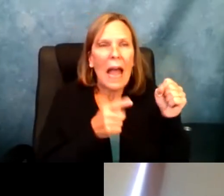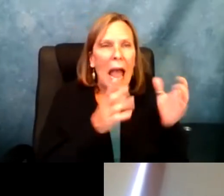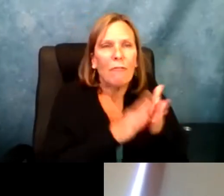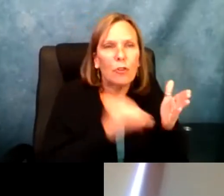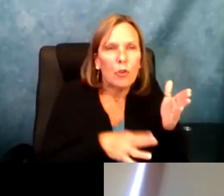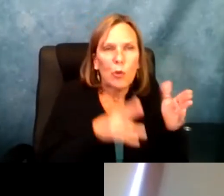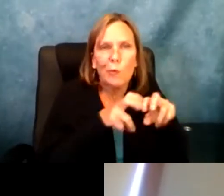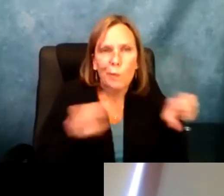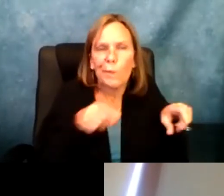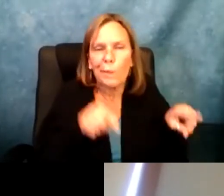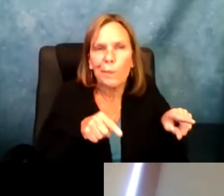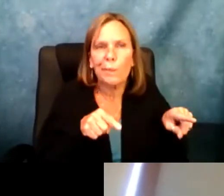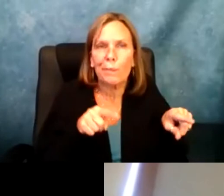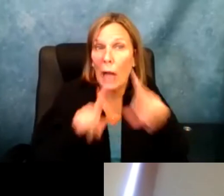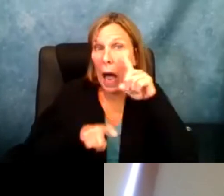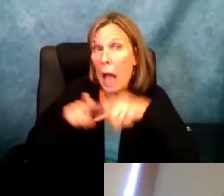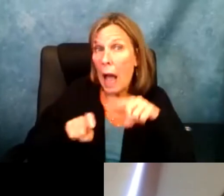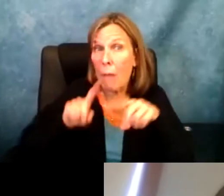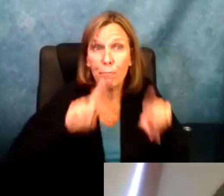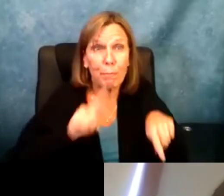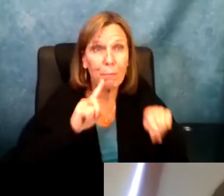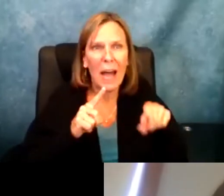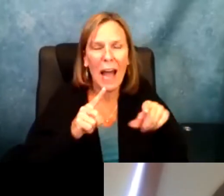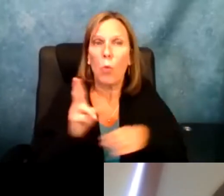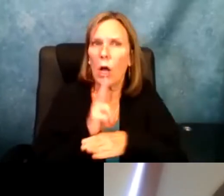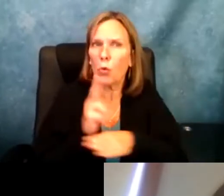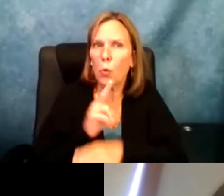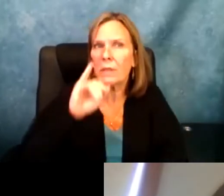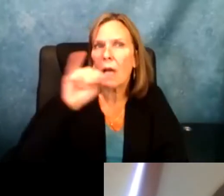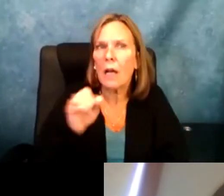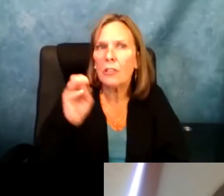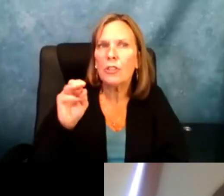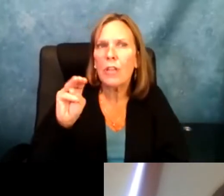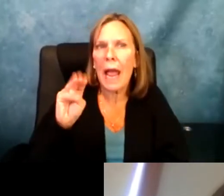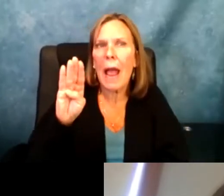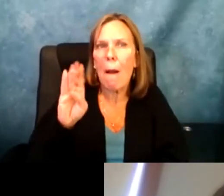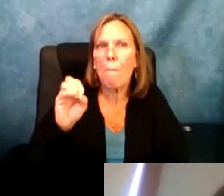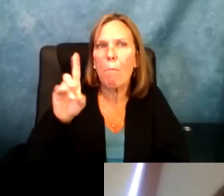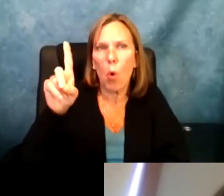After we -- after the students answer some questions we are